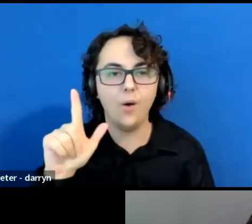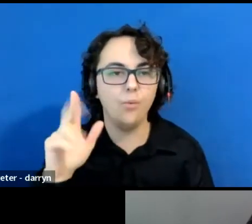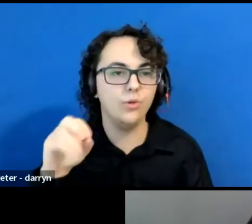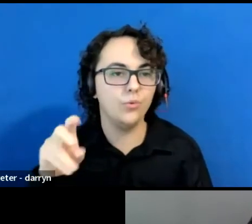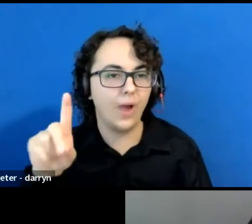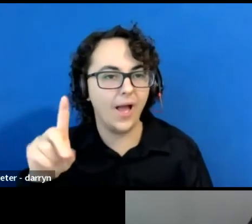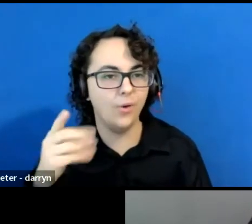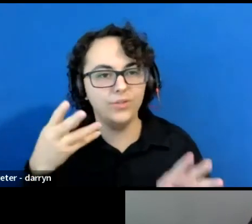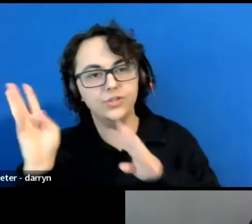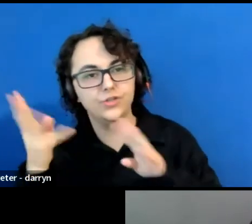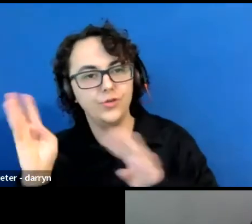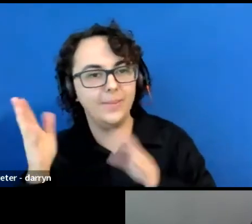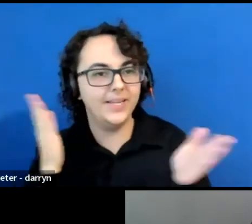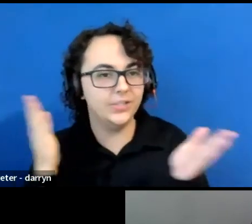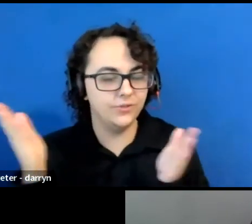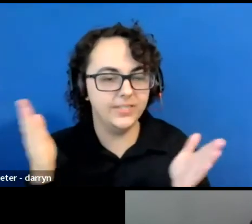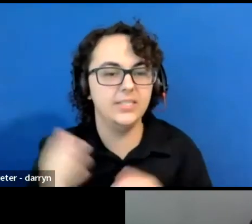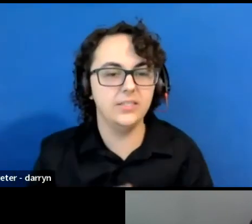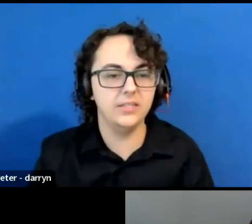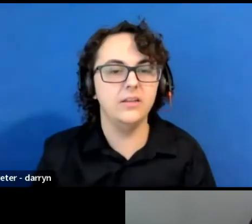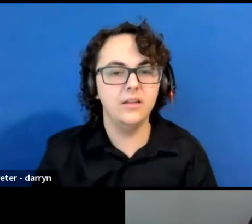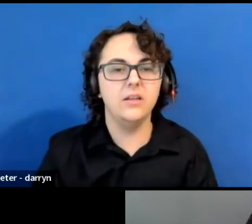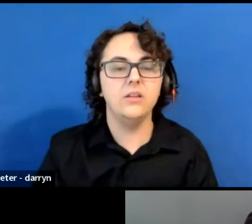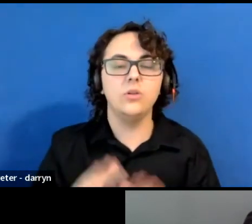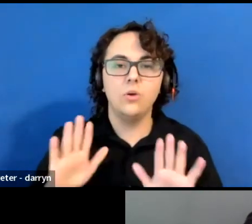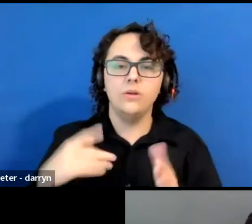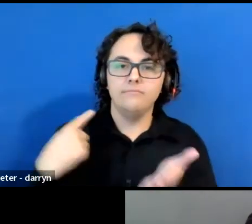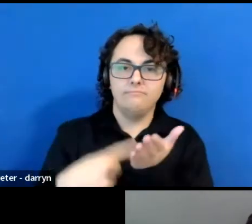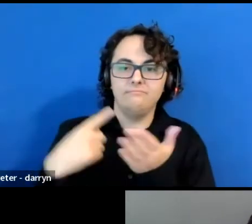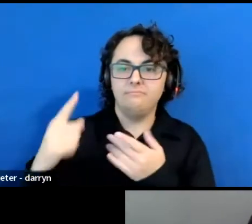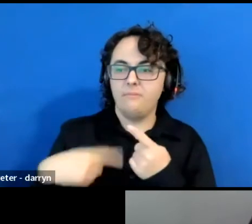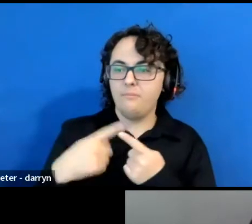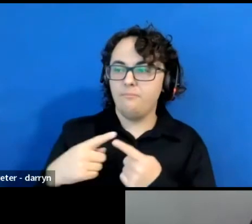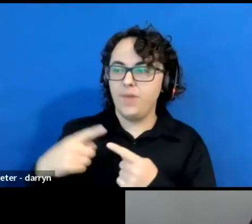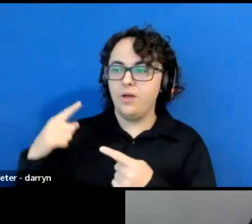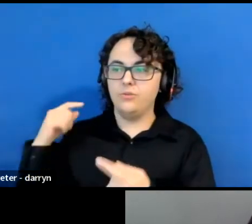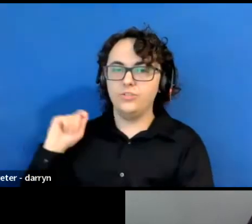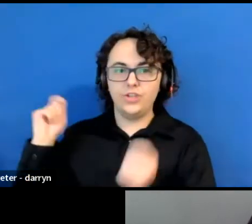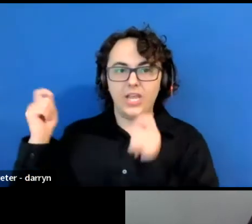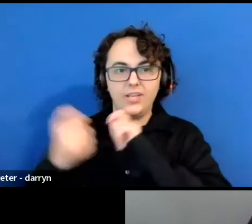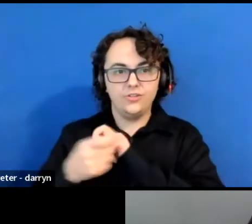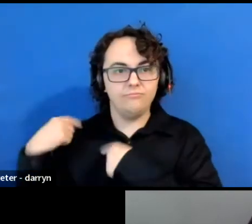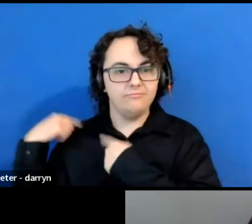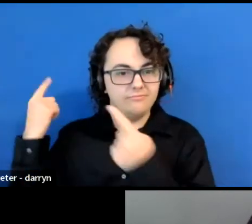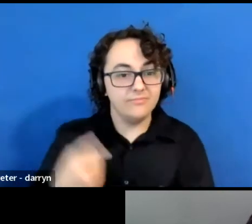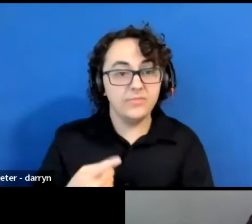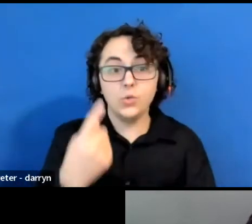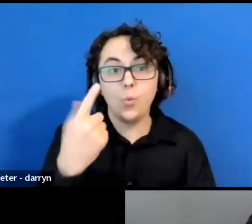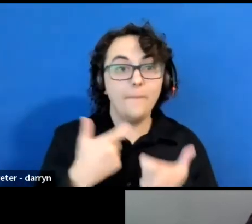And one of the most exciting changes for us has been our focus on climate action.